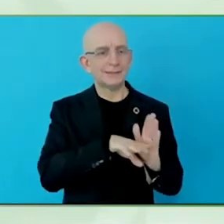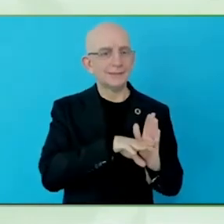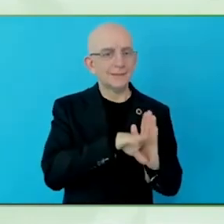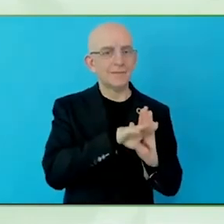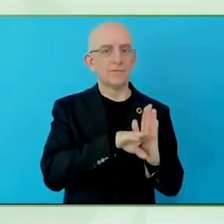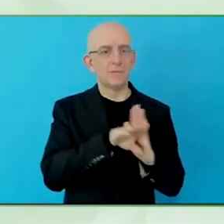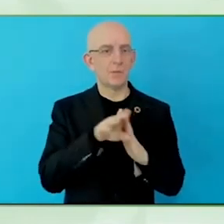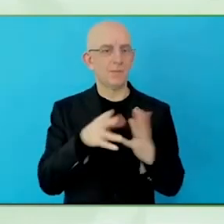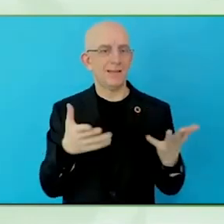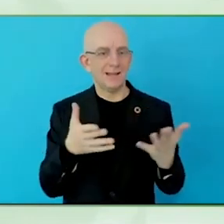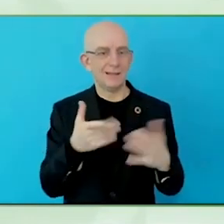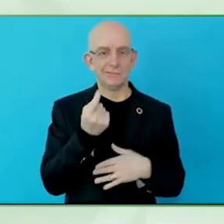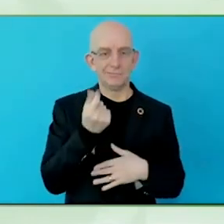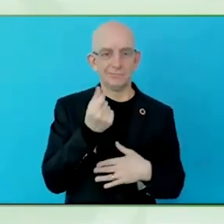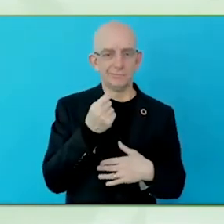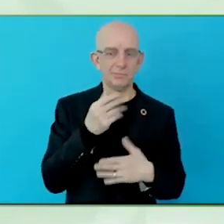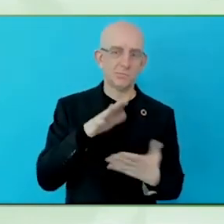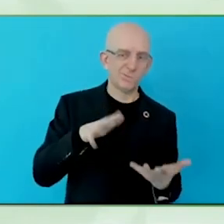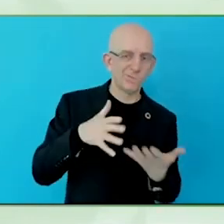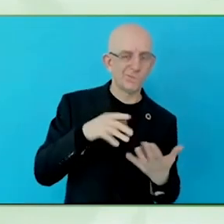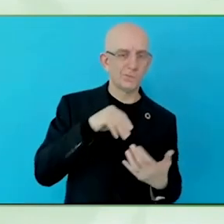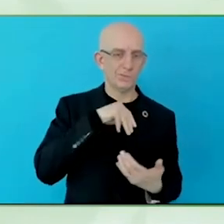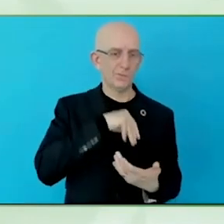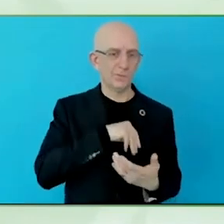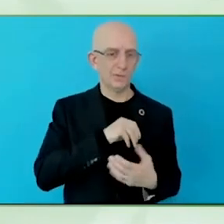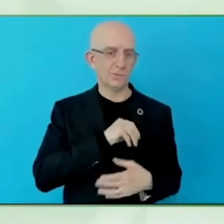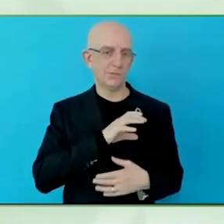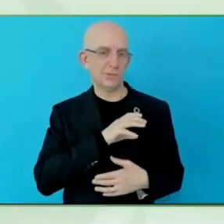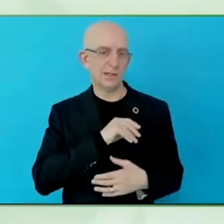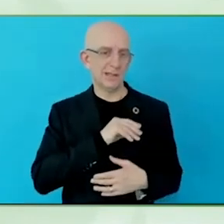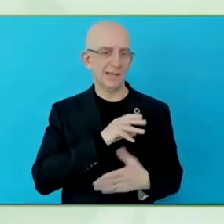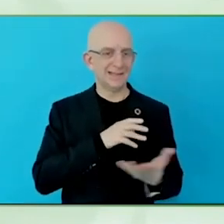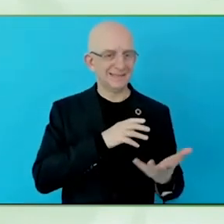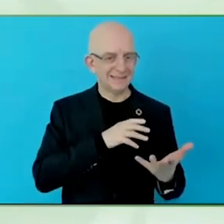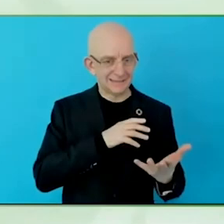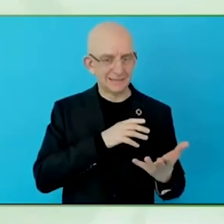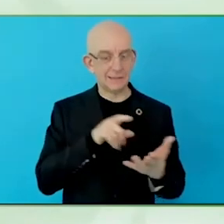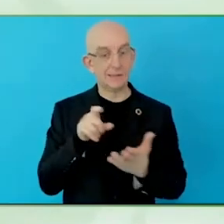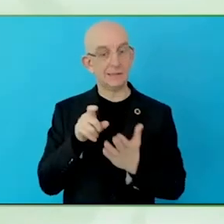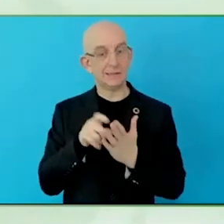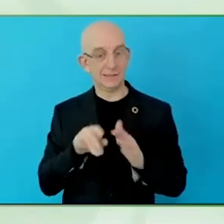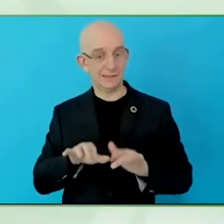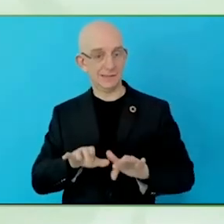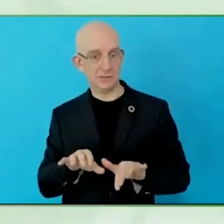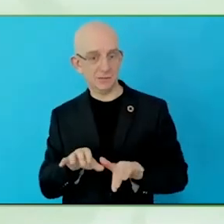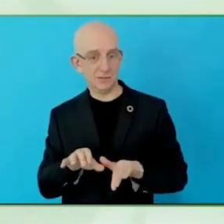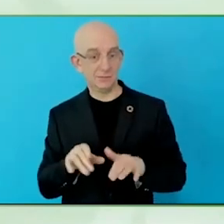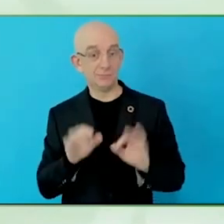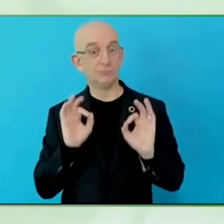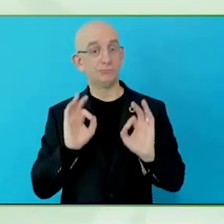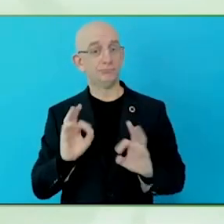We have to find the kind of balance between stimulating these digital solutions, but not forgetting the very basic things.